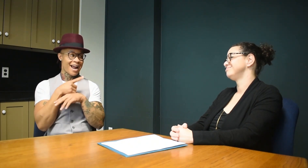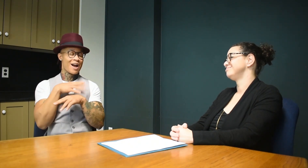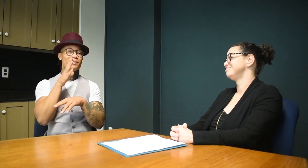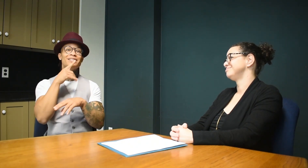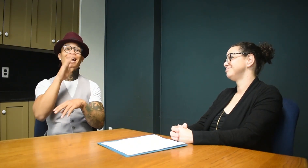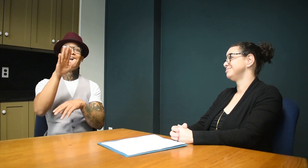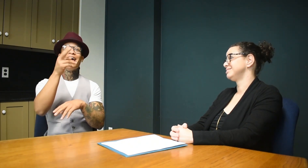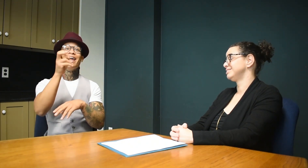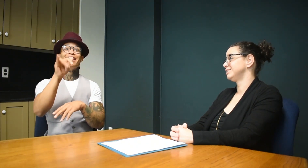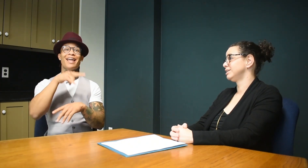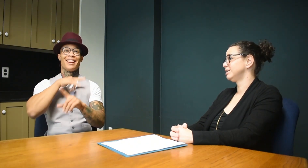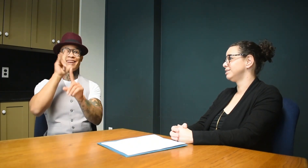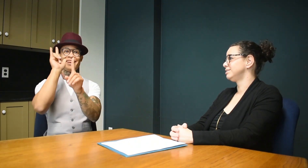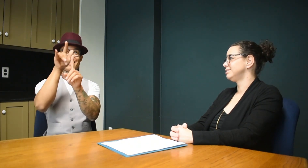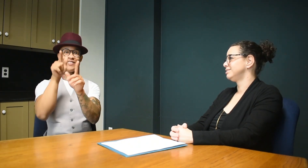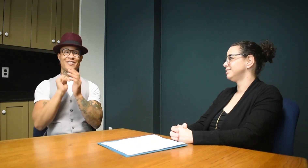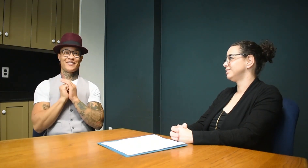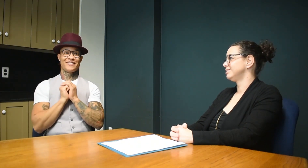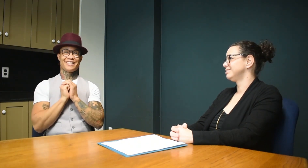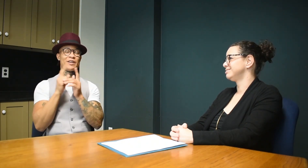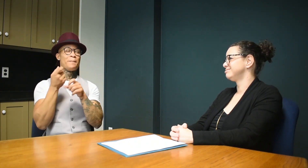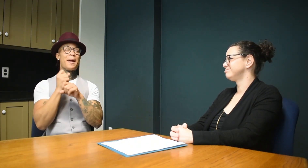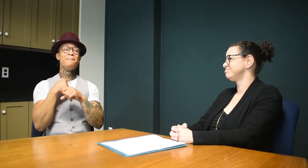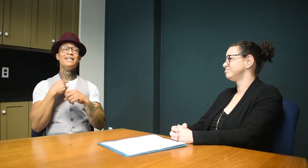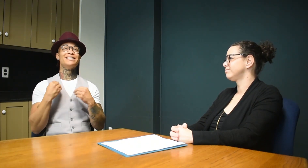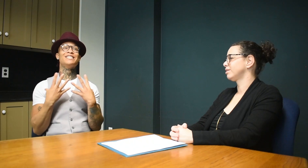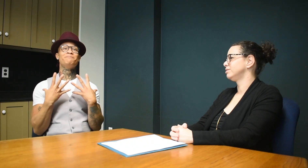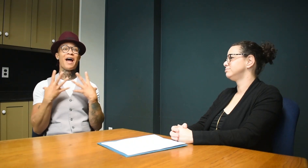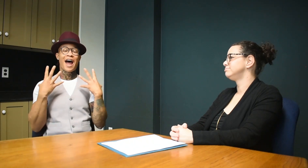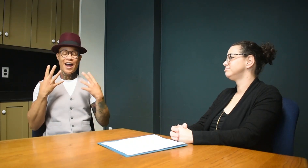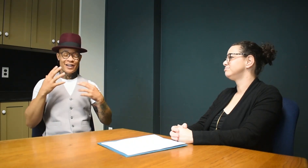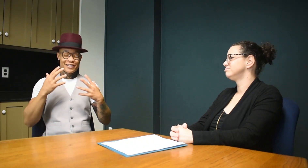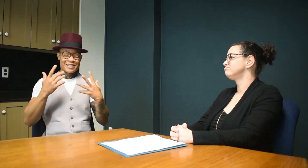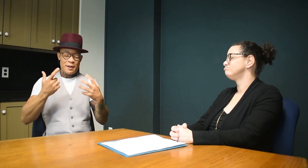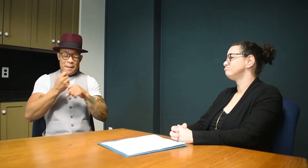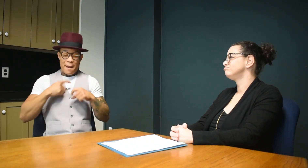And tell her "Hey! I love you, you inspire me!